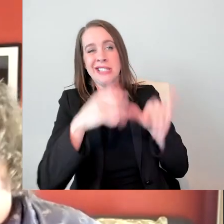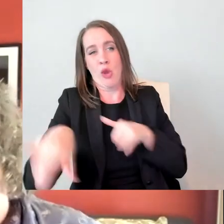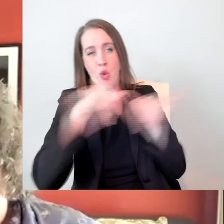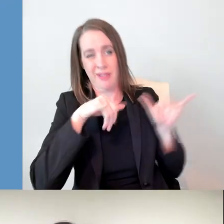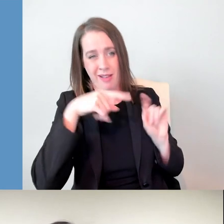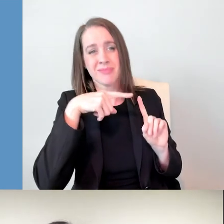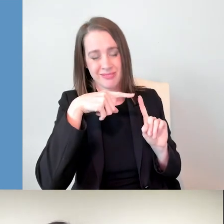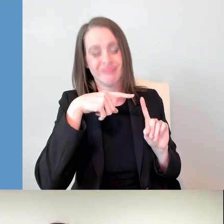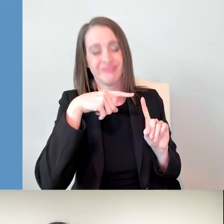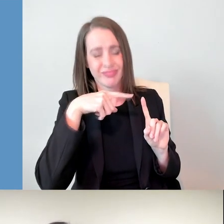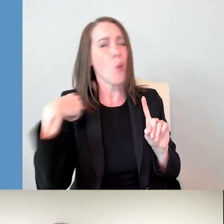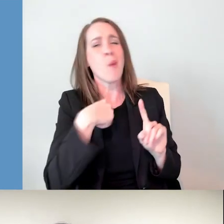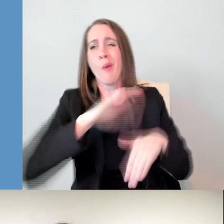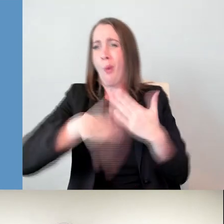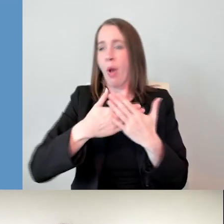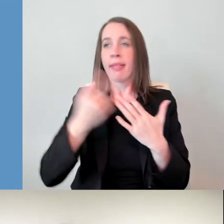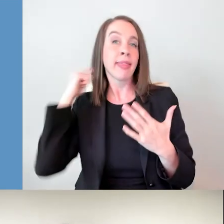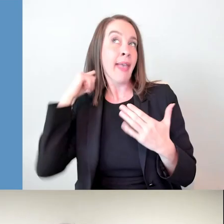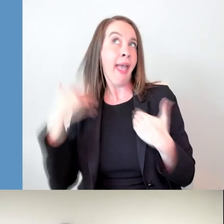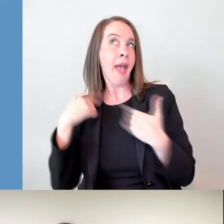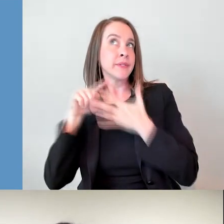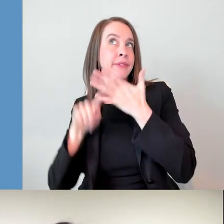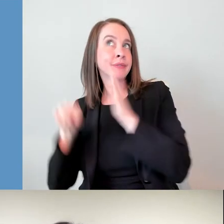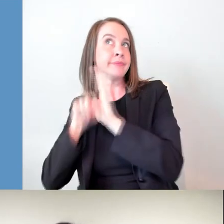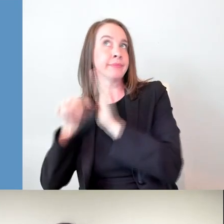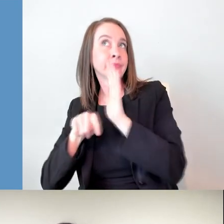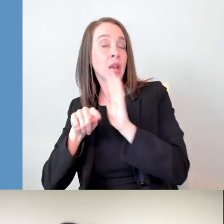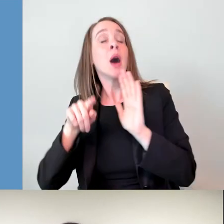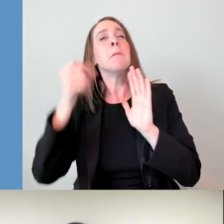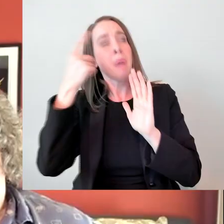But it is really our industry's responsibility